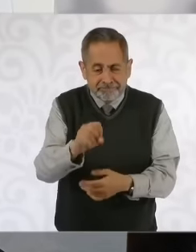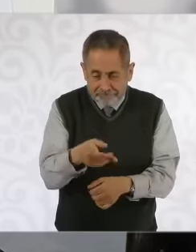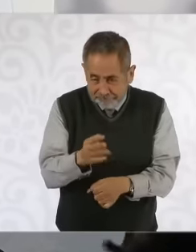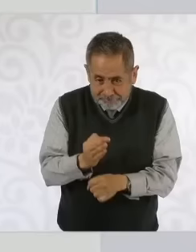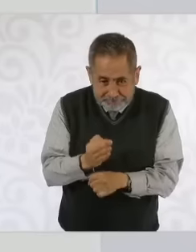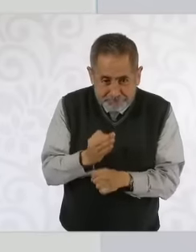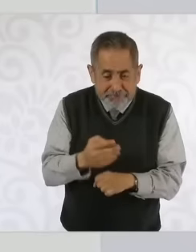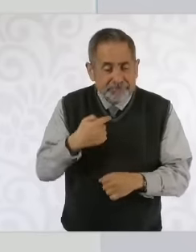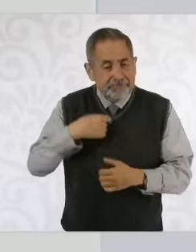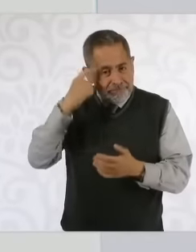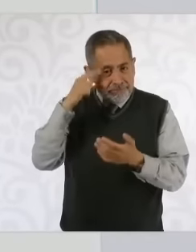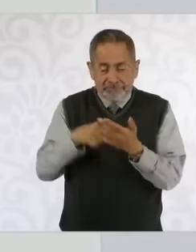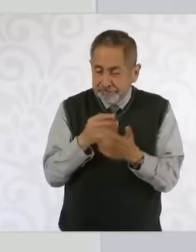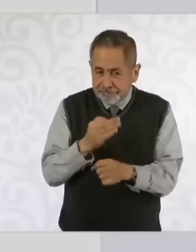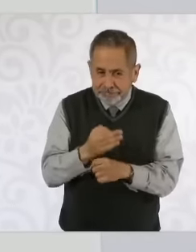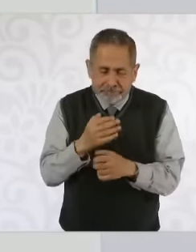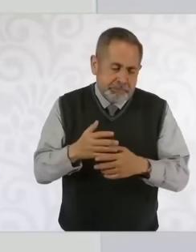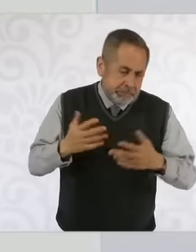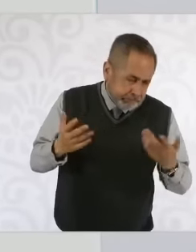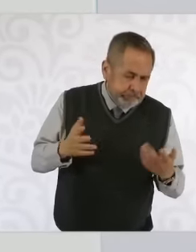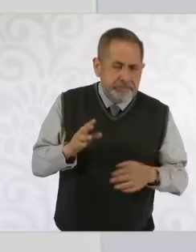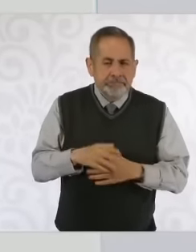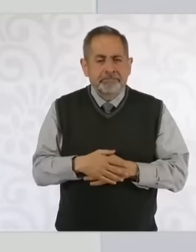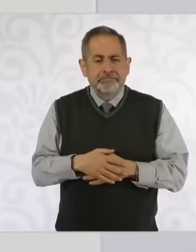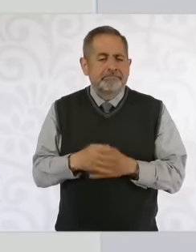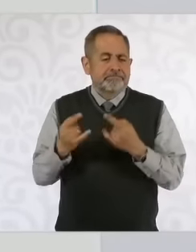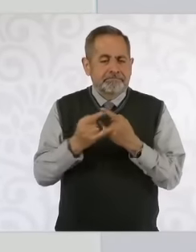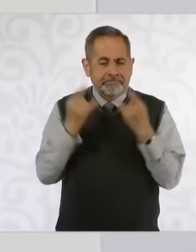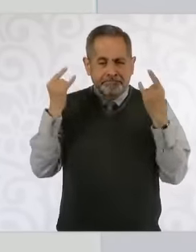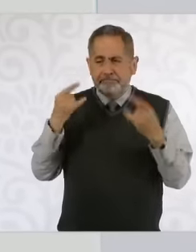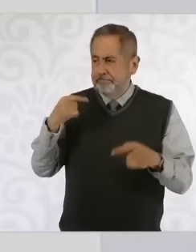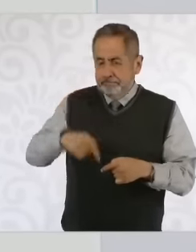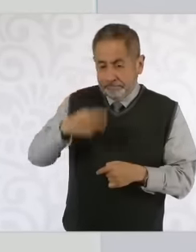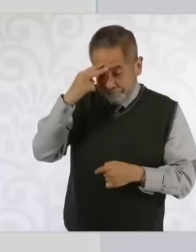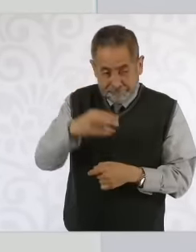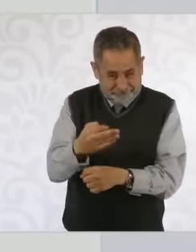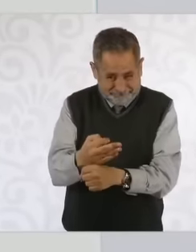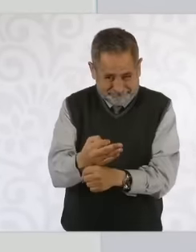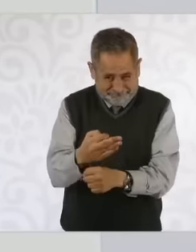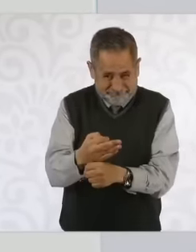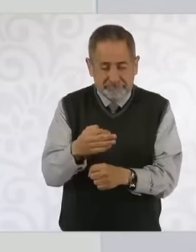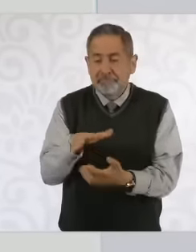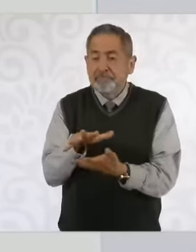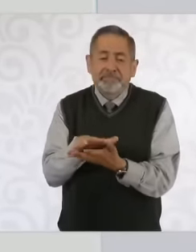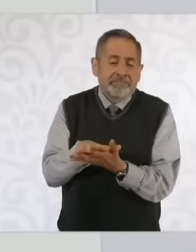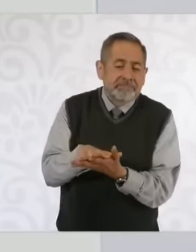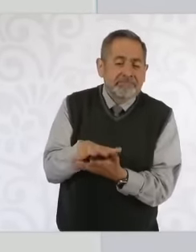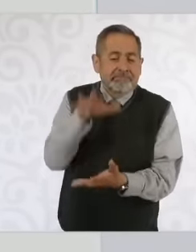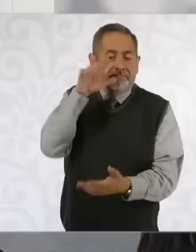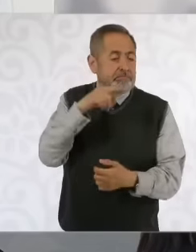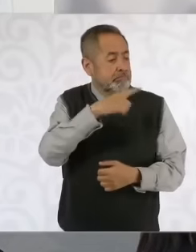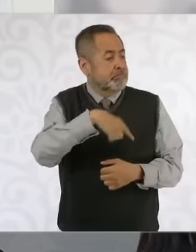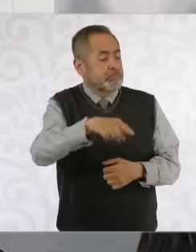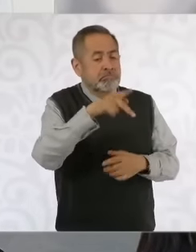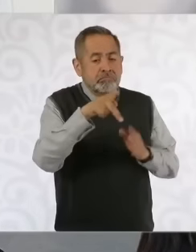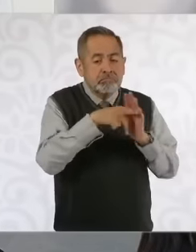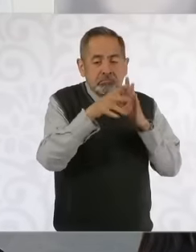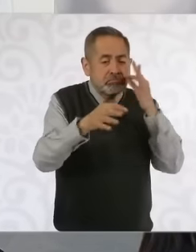I believe at least in modern history where the majority of the media have